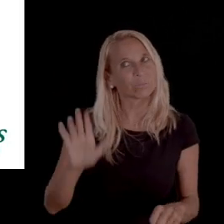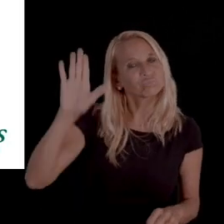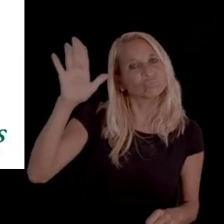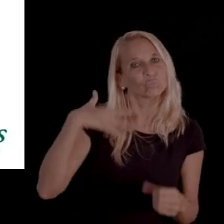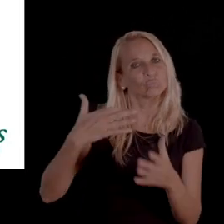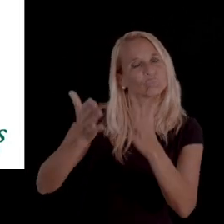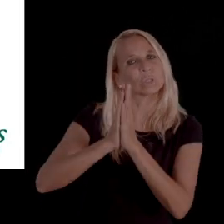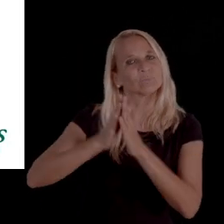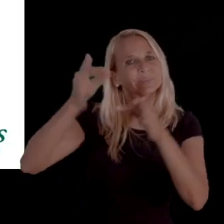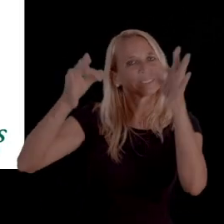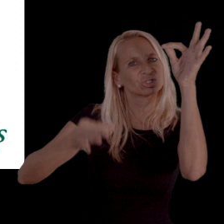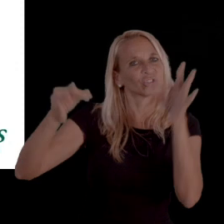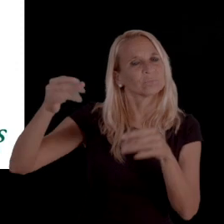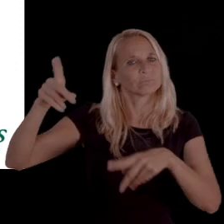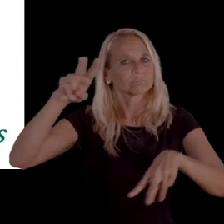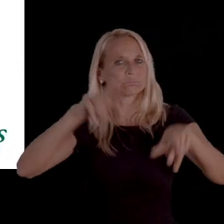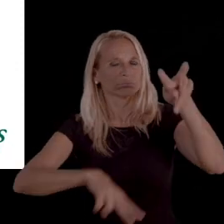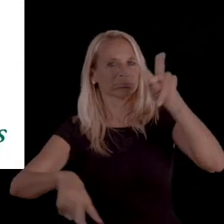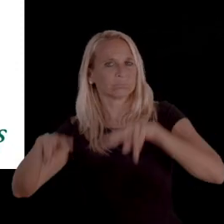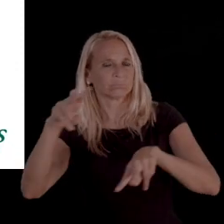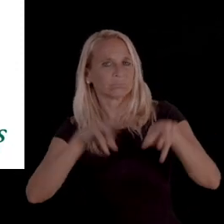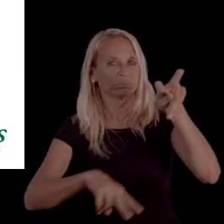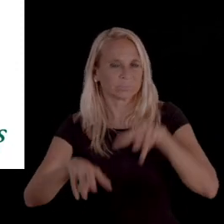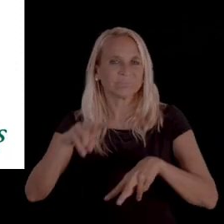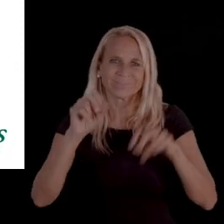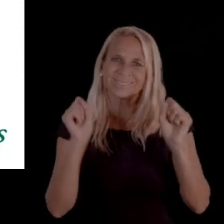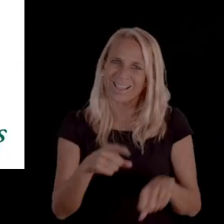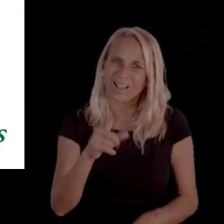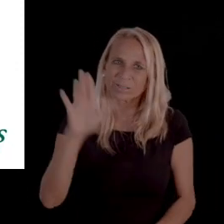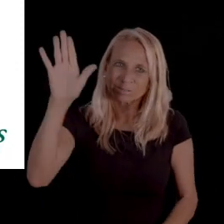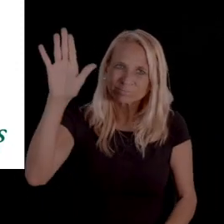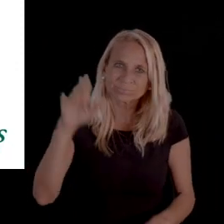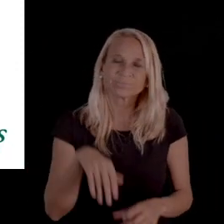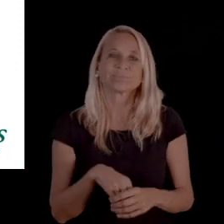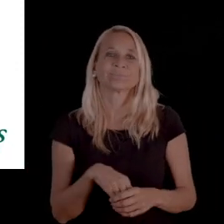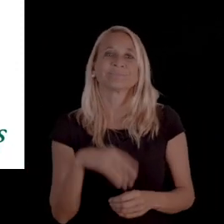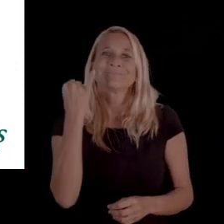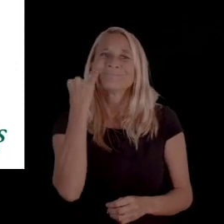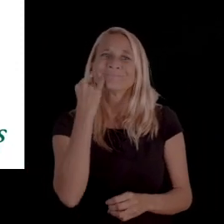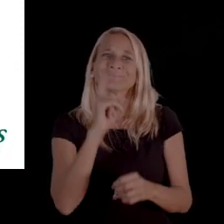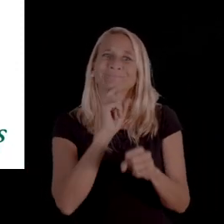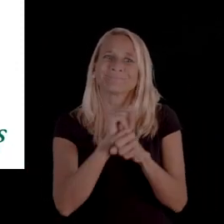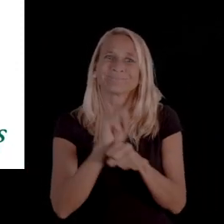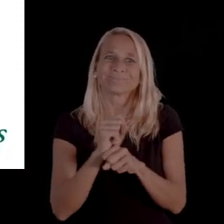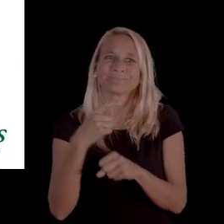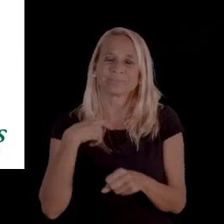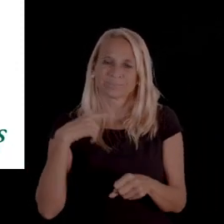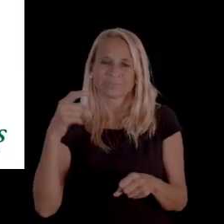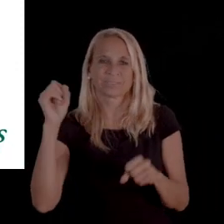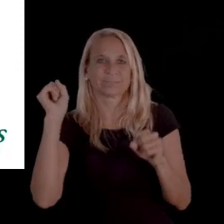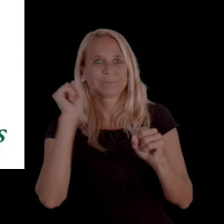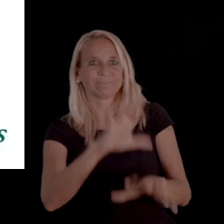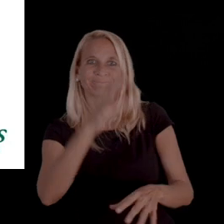that there is also an opportunity to request a hearing if and especially in circumstances